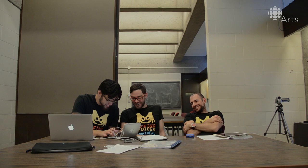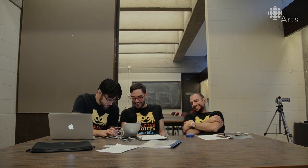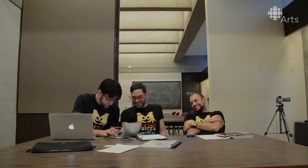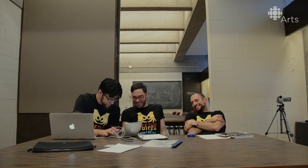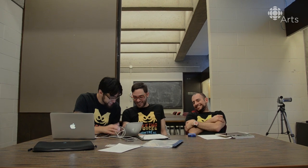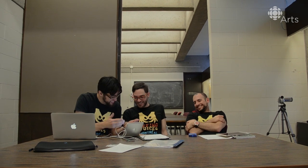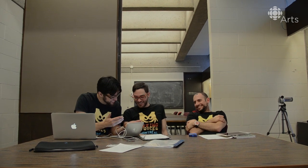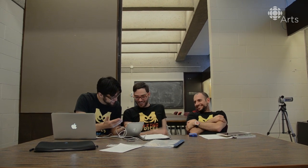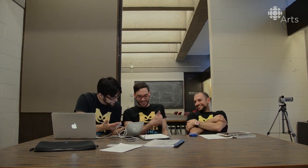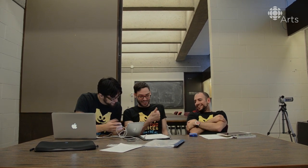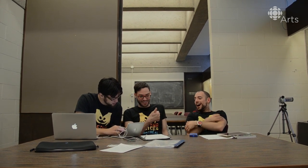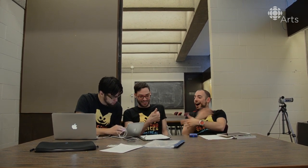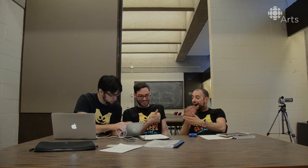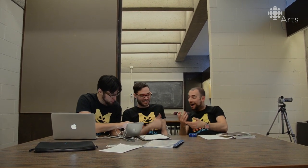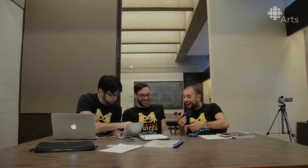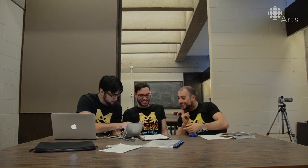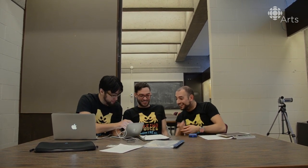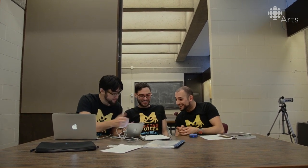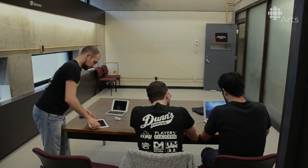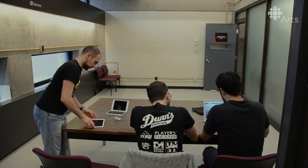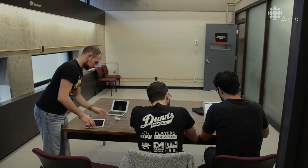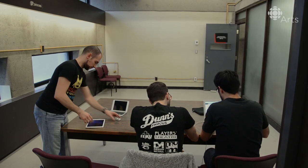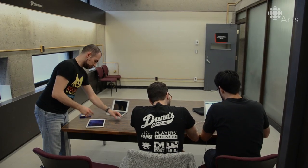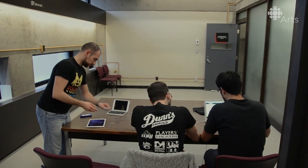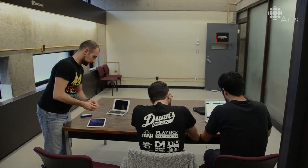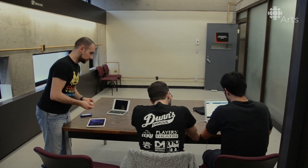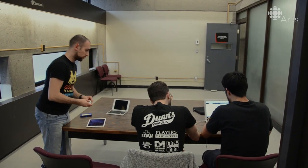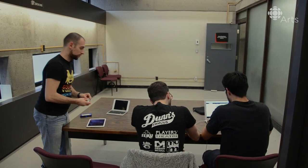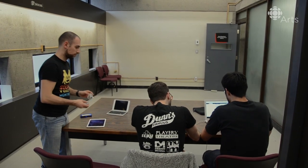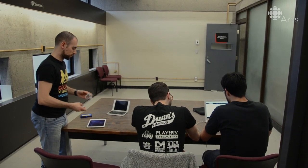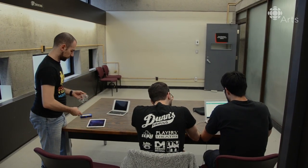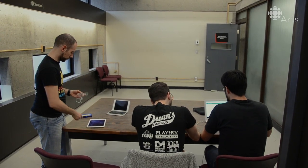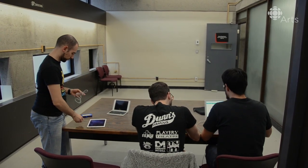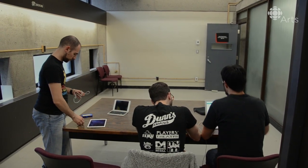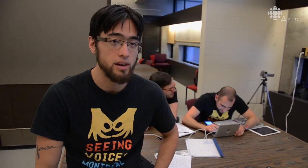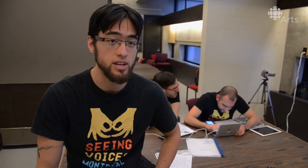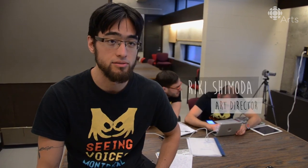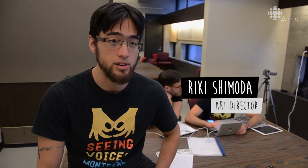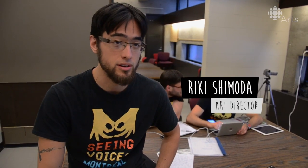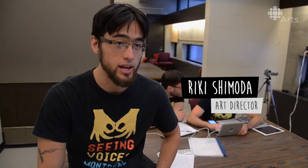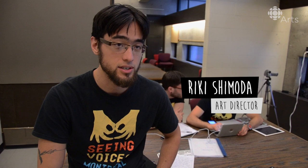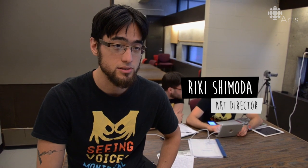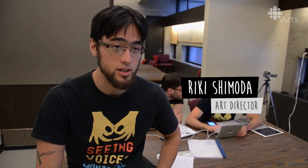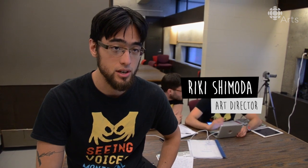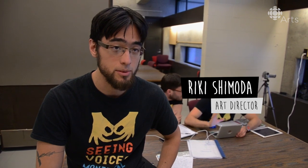[Riki] Today is the first day of auditions. It's kinda similar to normal auditions just that we have Deaf and hearing actors coming in,